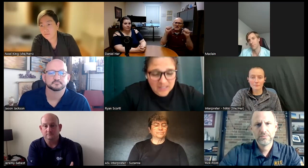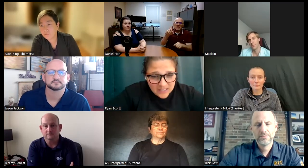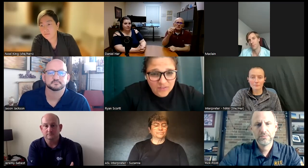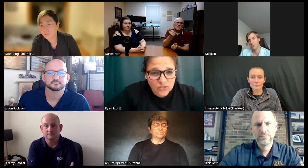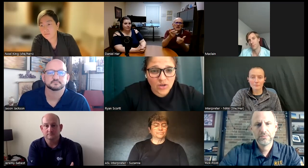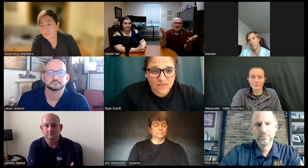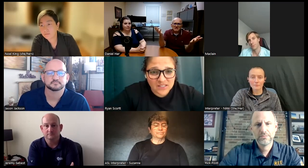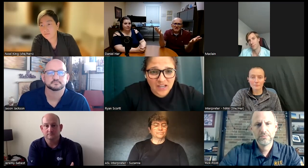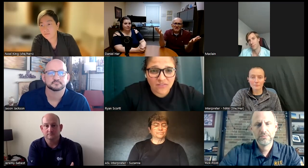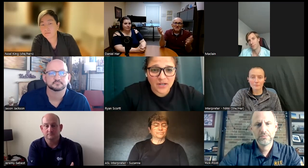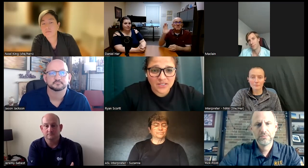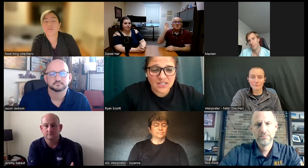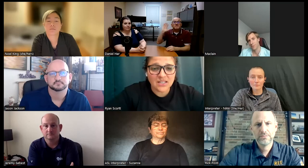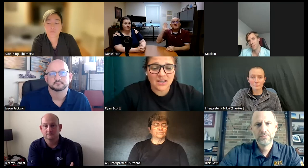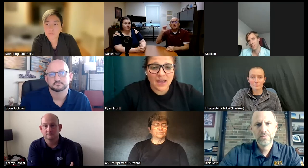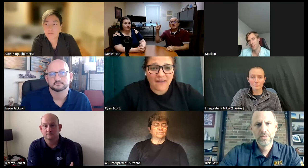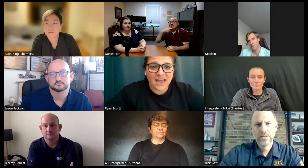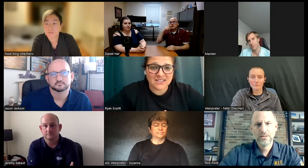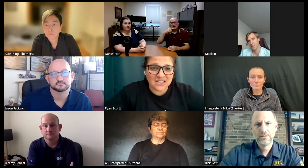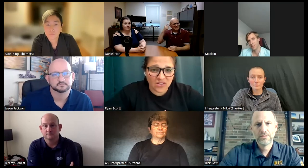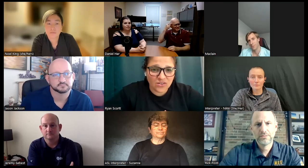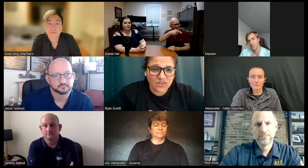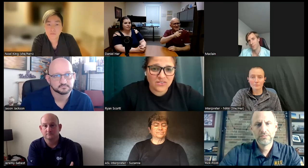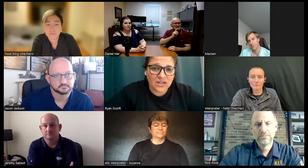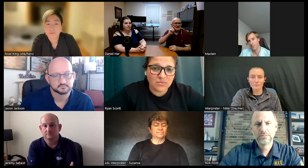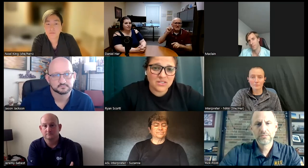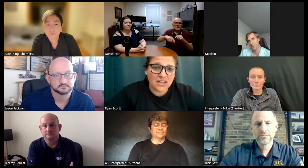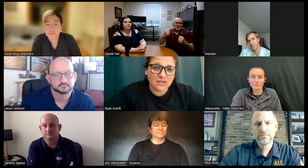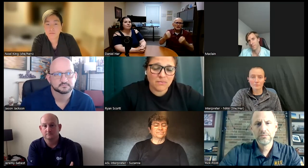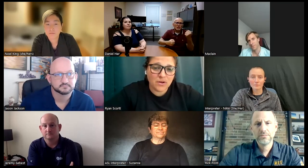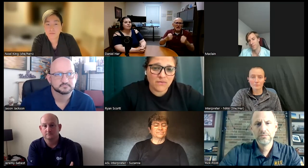individual of the deaf person have that skill that they're able to kind of put